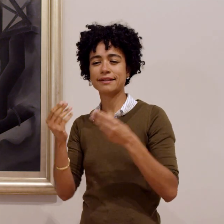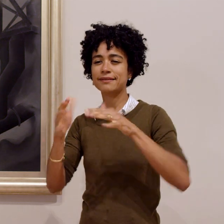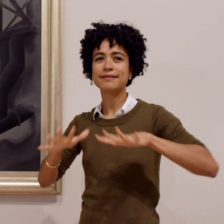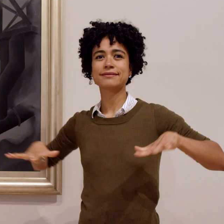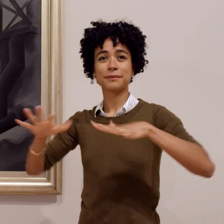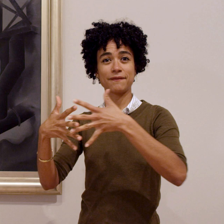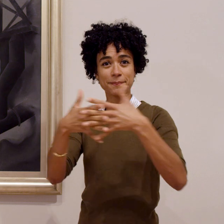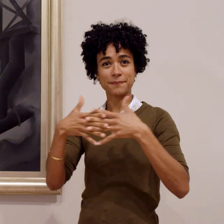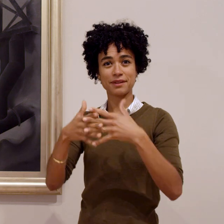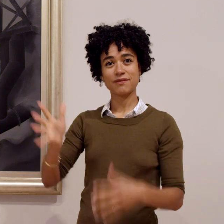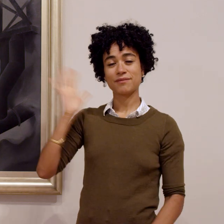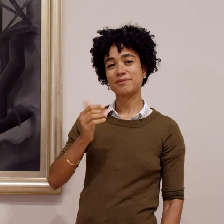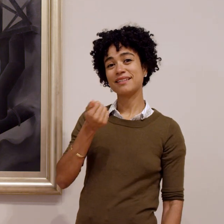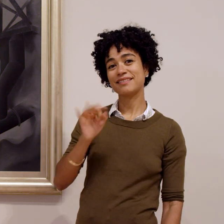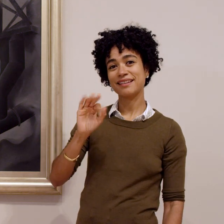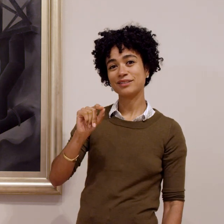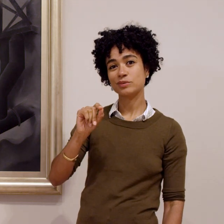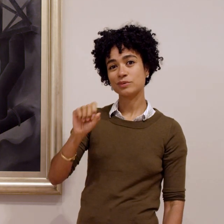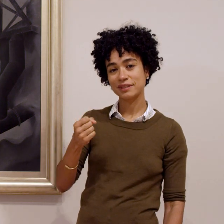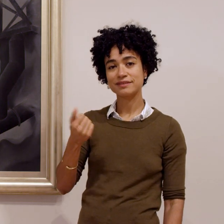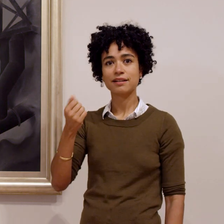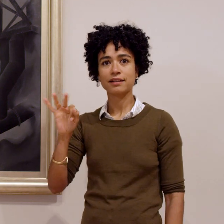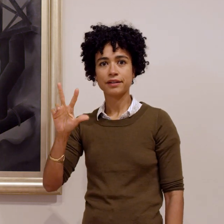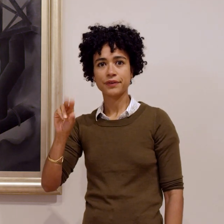of America in the 1920s and 1930s.